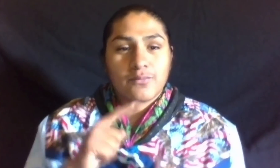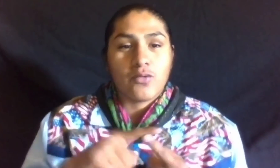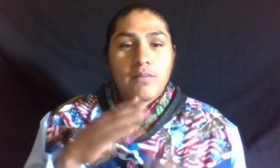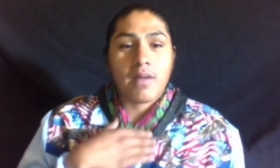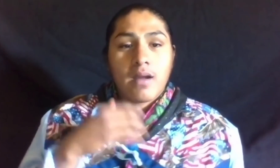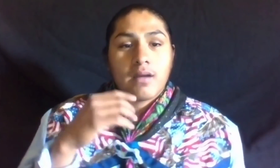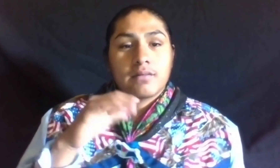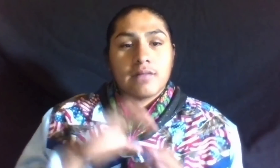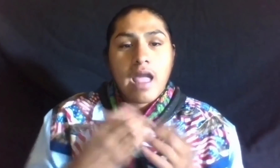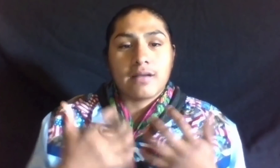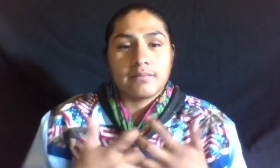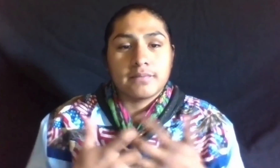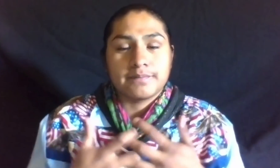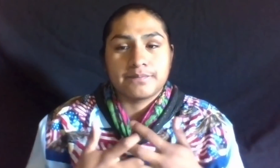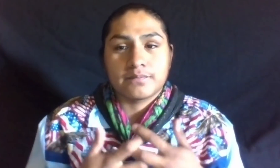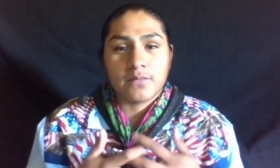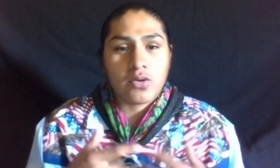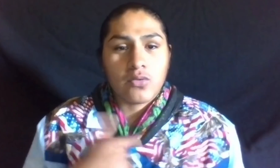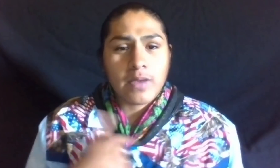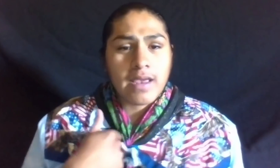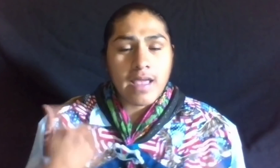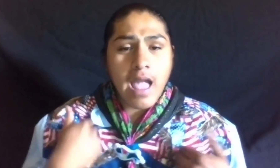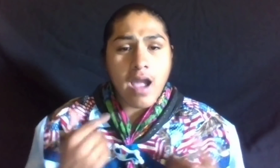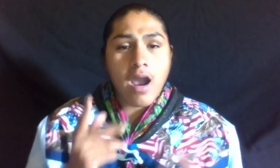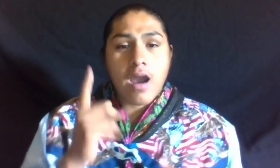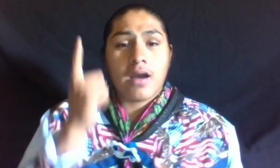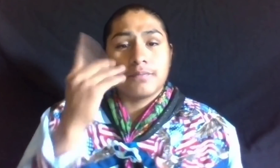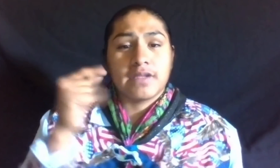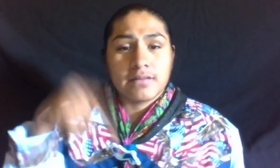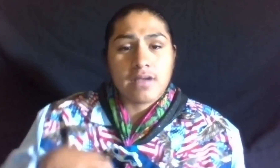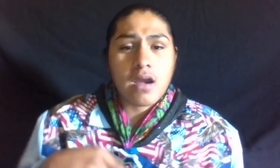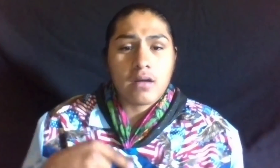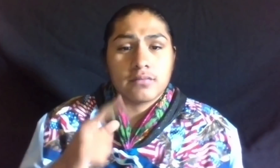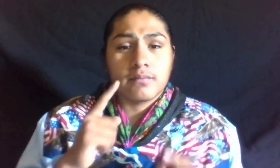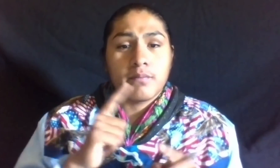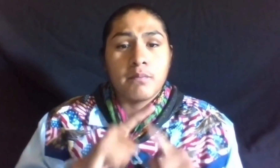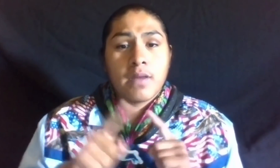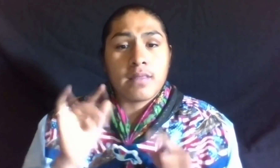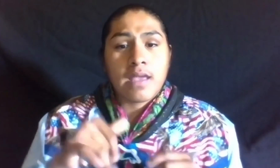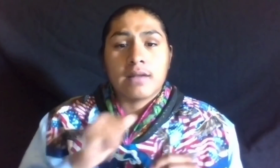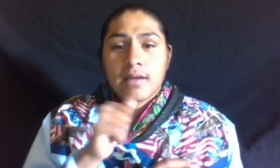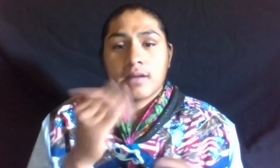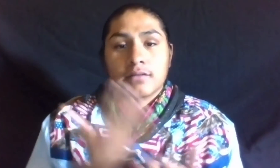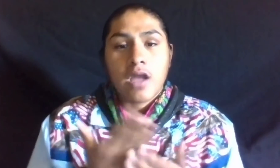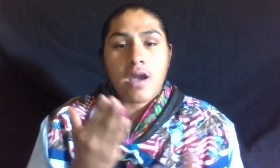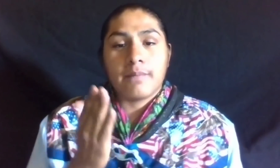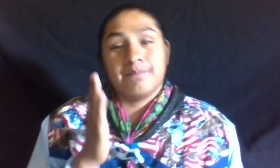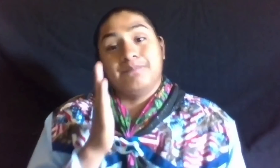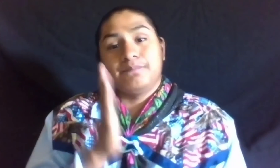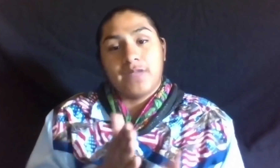TO MY CLASSMATES, WE HAD UPS AND DOWNS BUT THAT DIDN’T STOP US FROM GRADUATING.